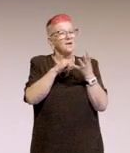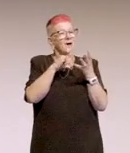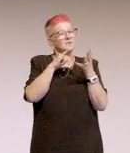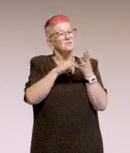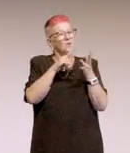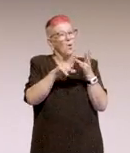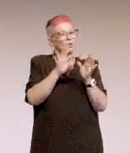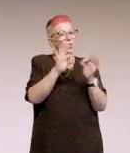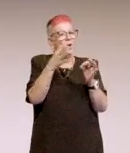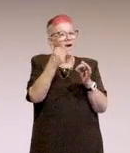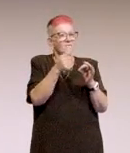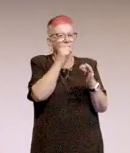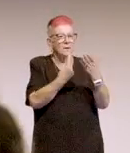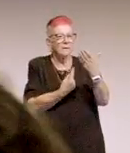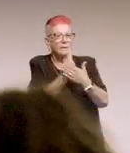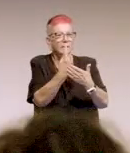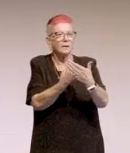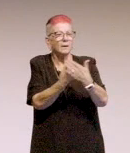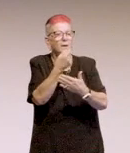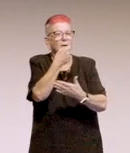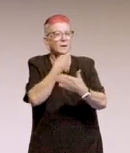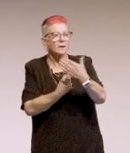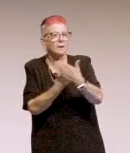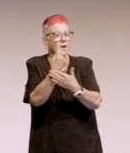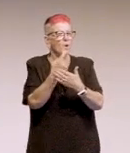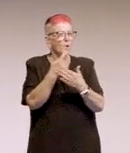So, how do we fill the gaps of those missed learnings?